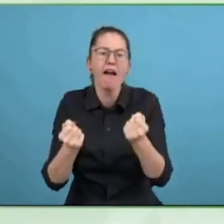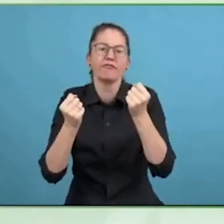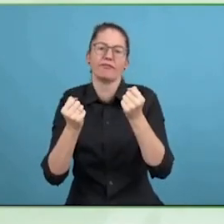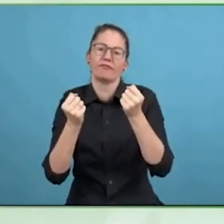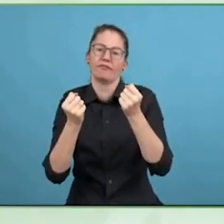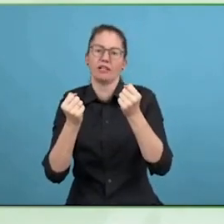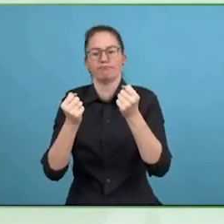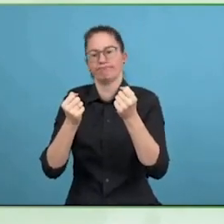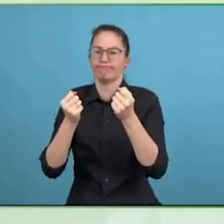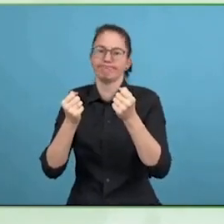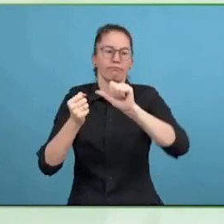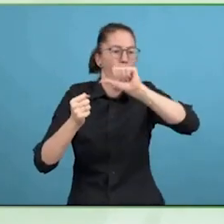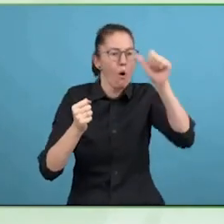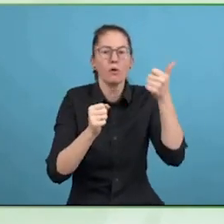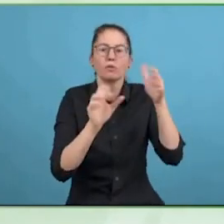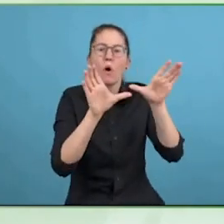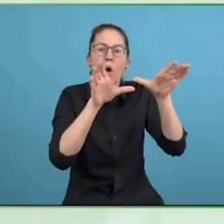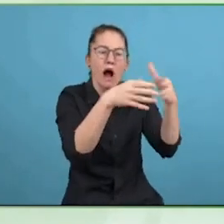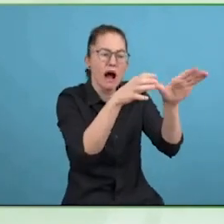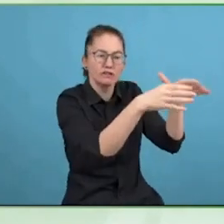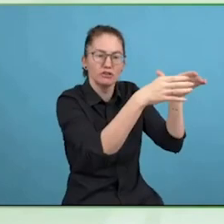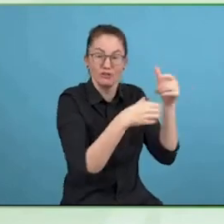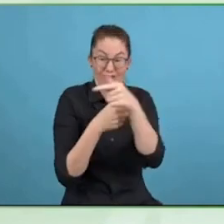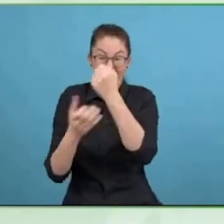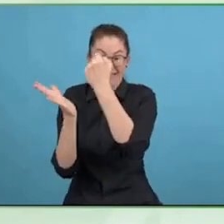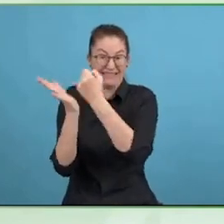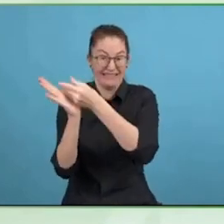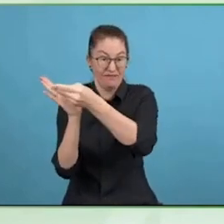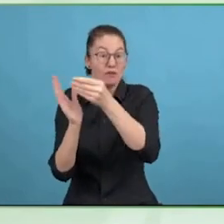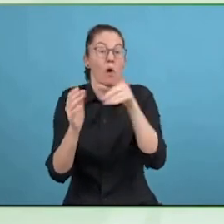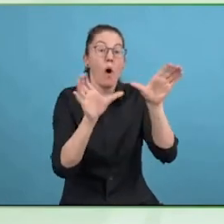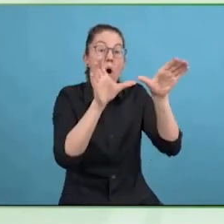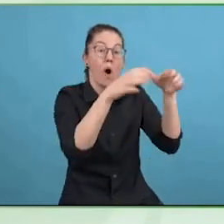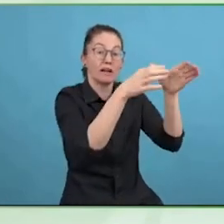academia, that come in and they want to come up with a strategic